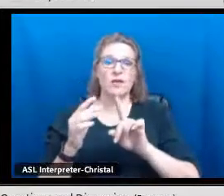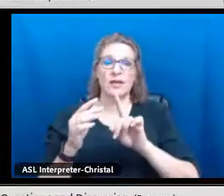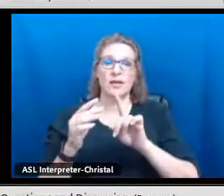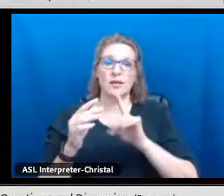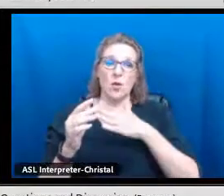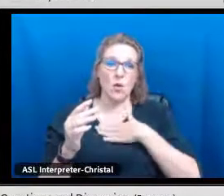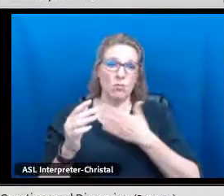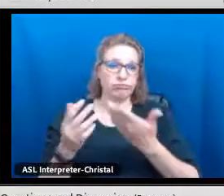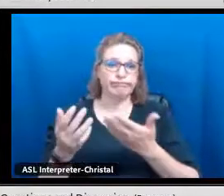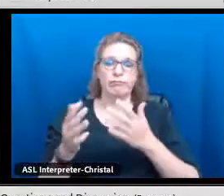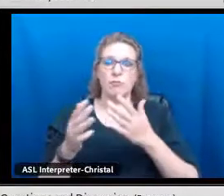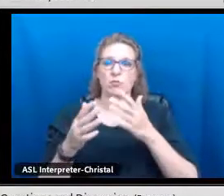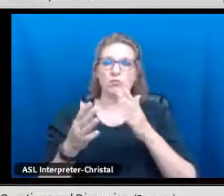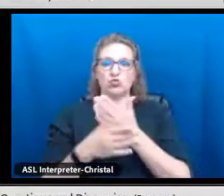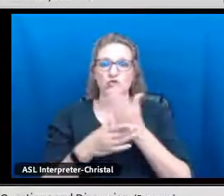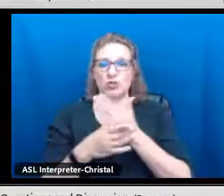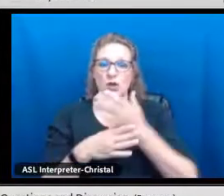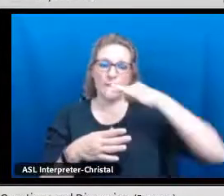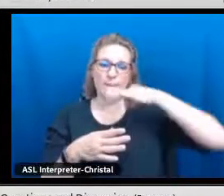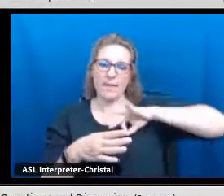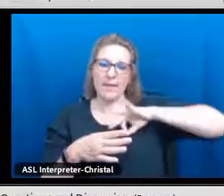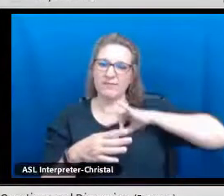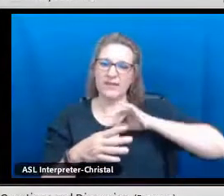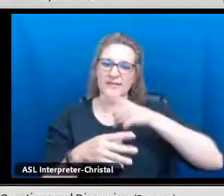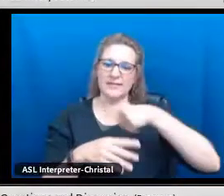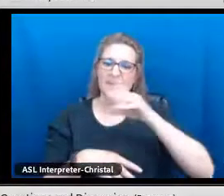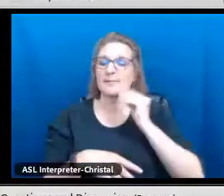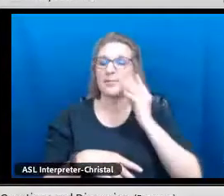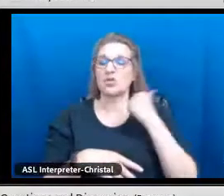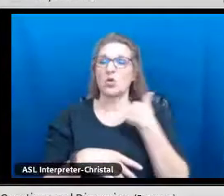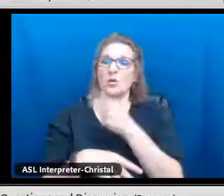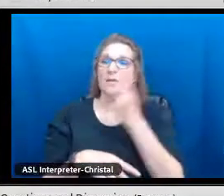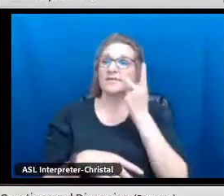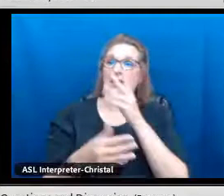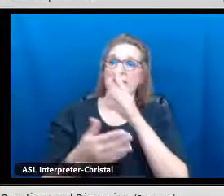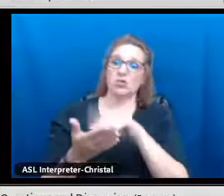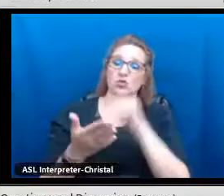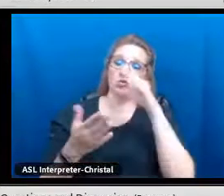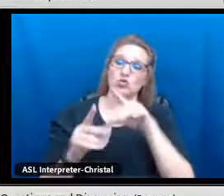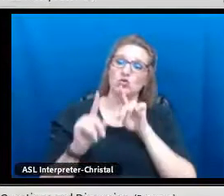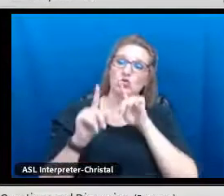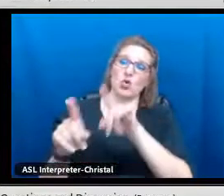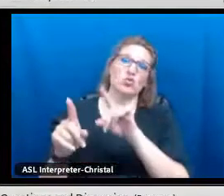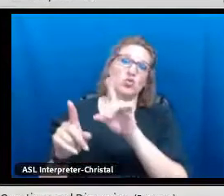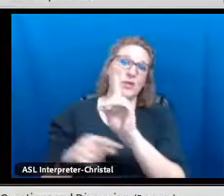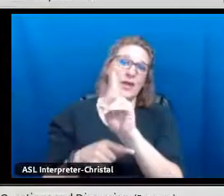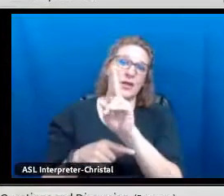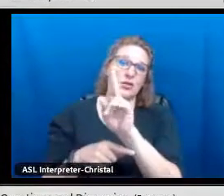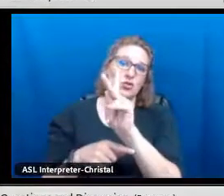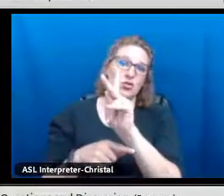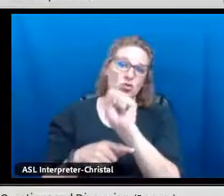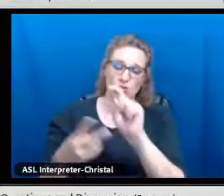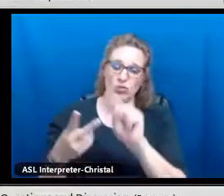as a director and also as a teacher that students are very vocal about the benefits of this.